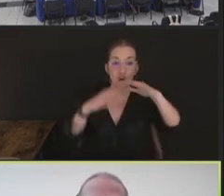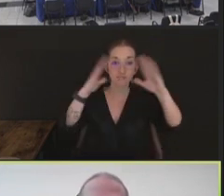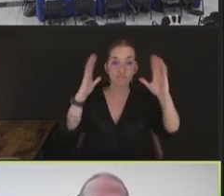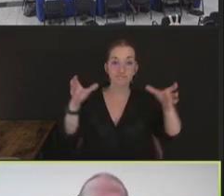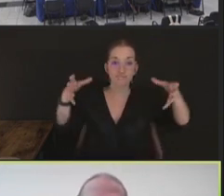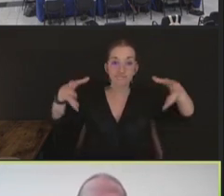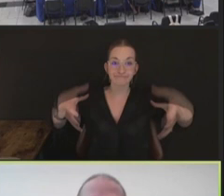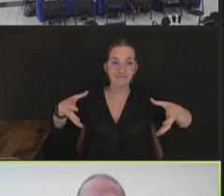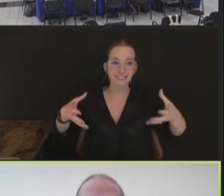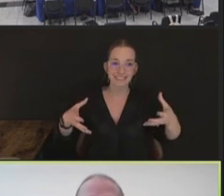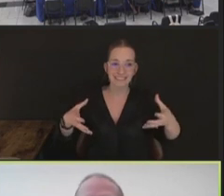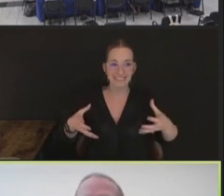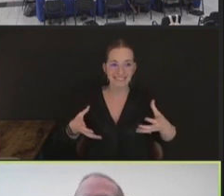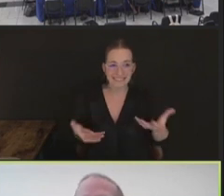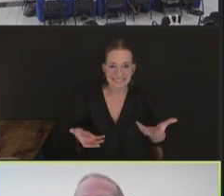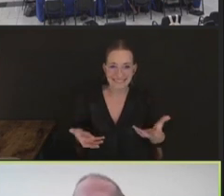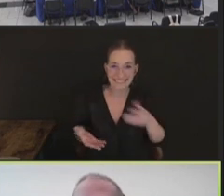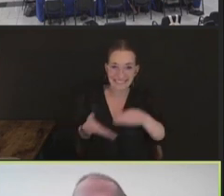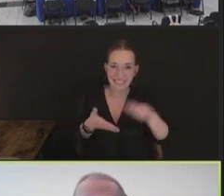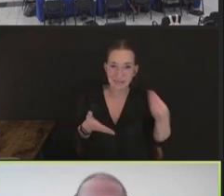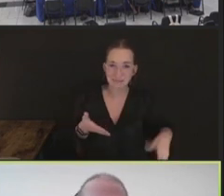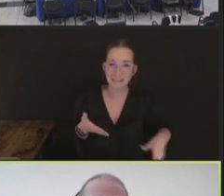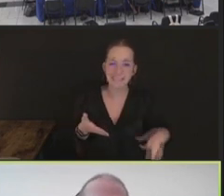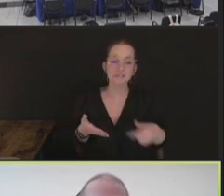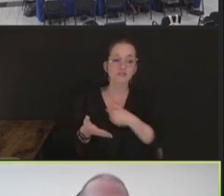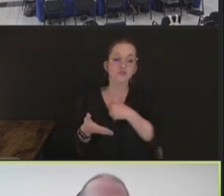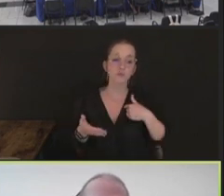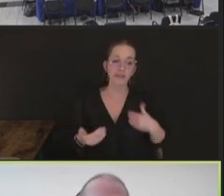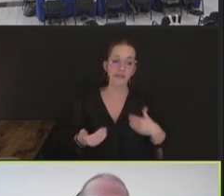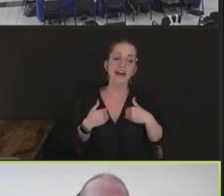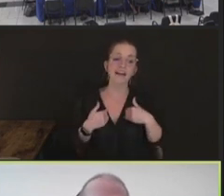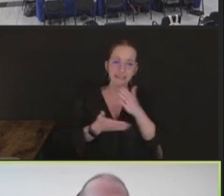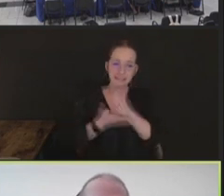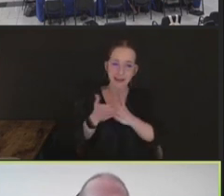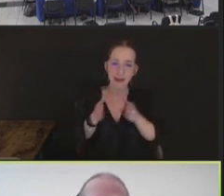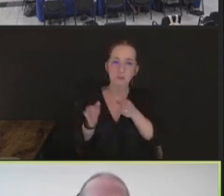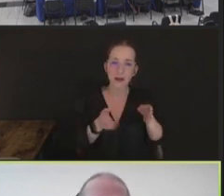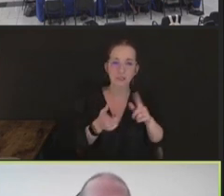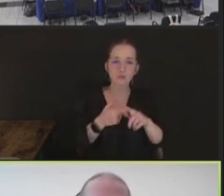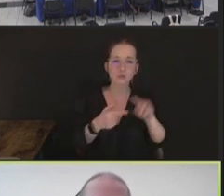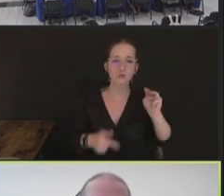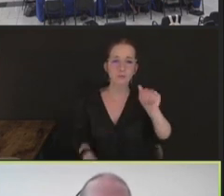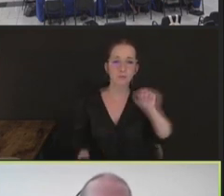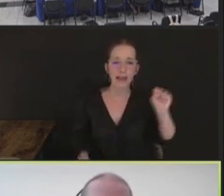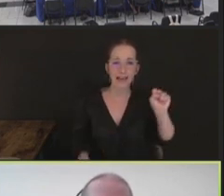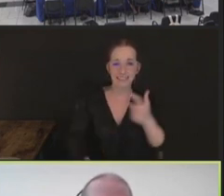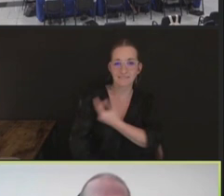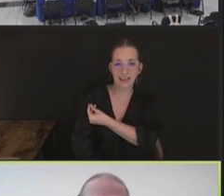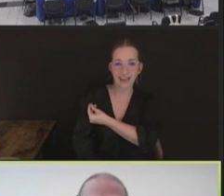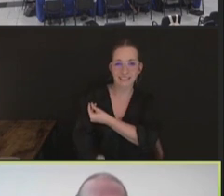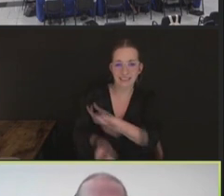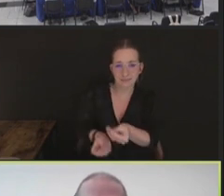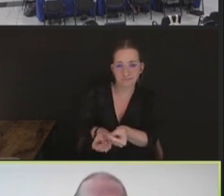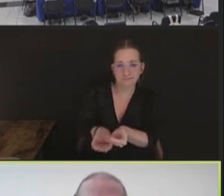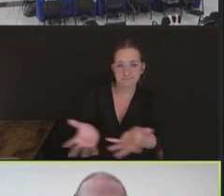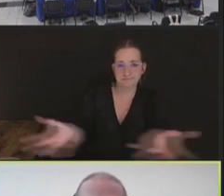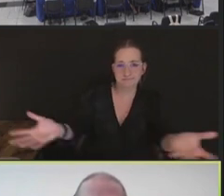poultry that we can mass vaccinate, and we do employ this strategy for some vaccines that